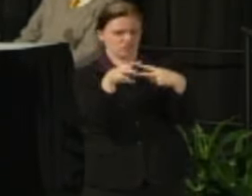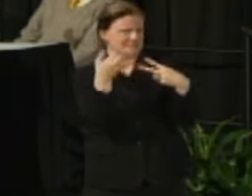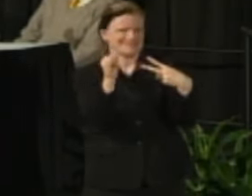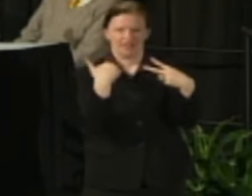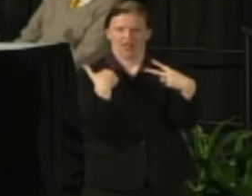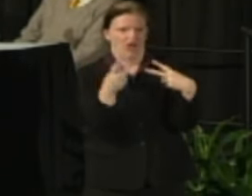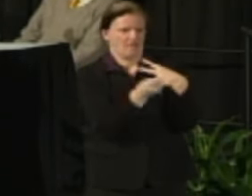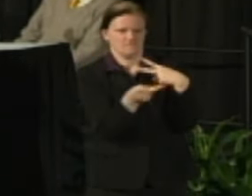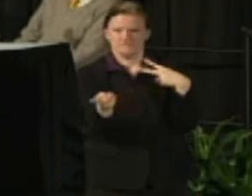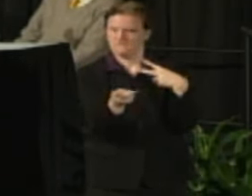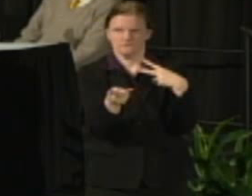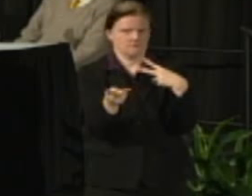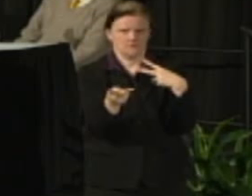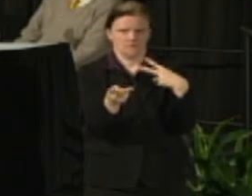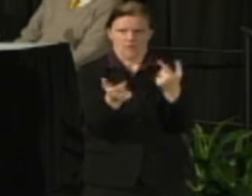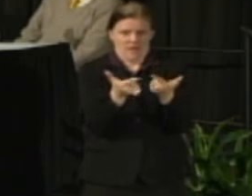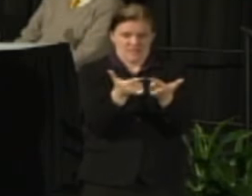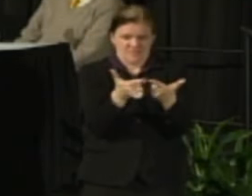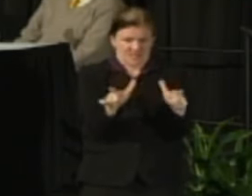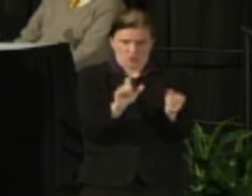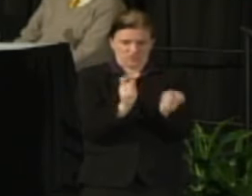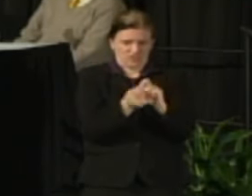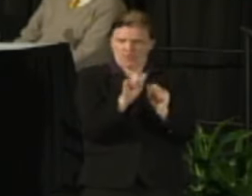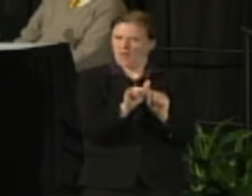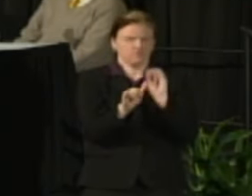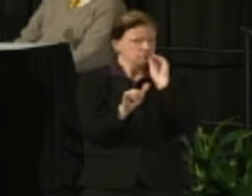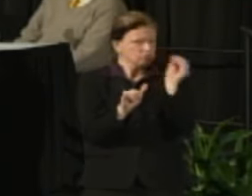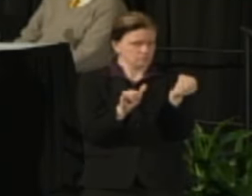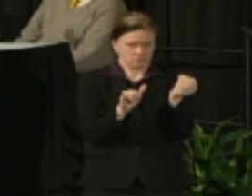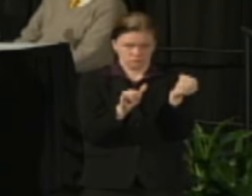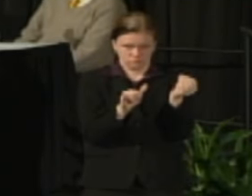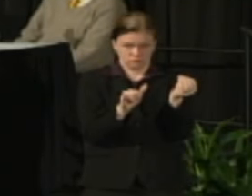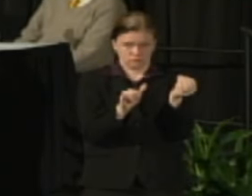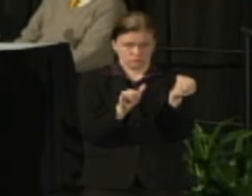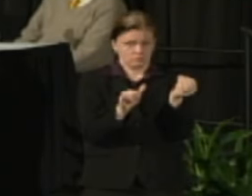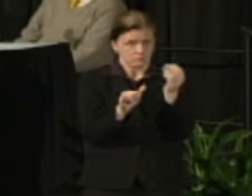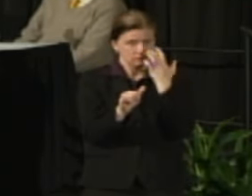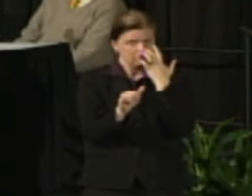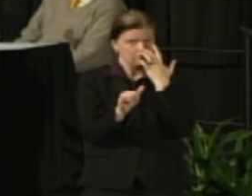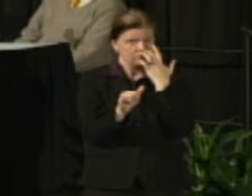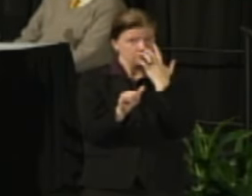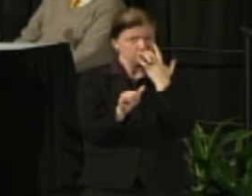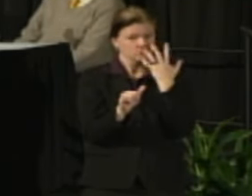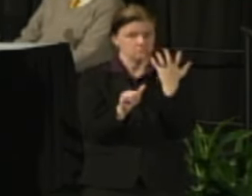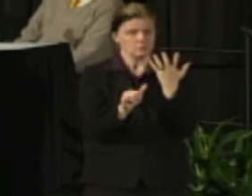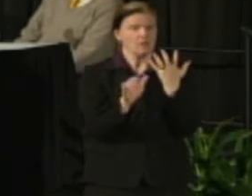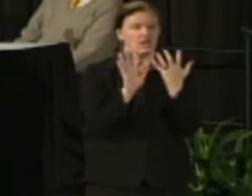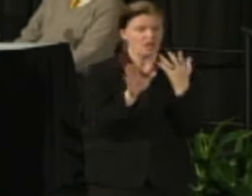So there's been no language that would change that as much as there would be something that would be carried into the Public Authority.